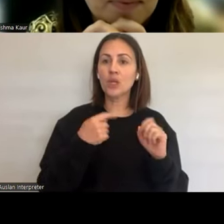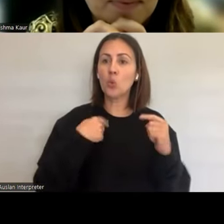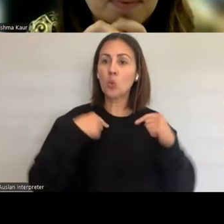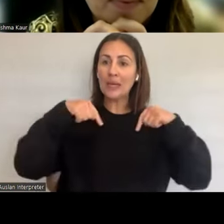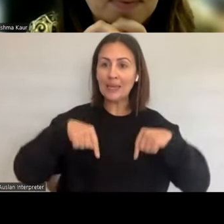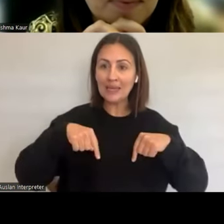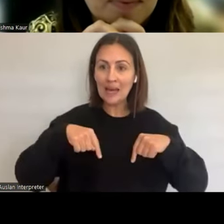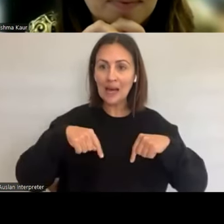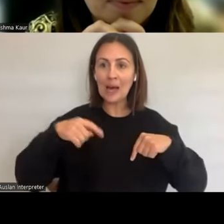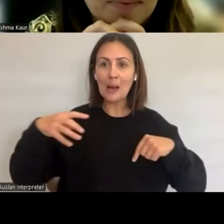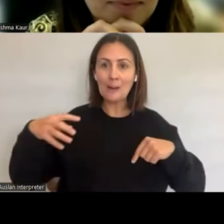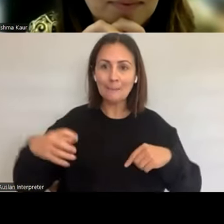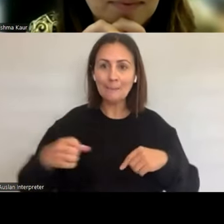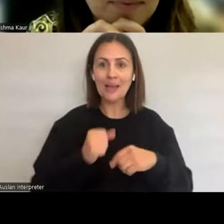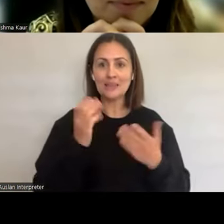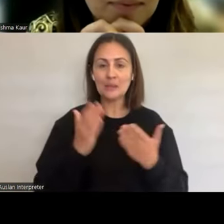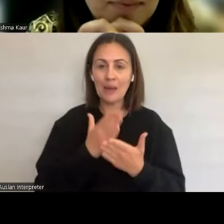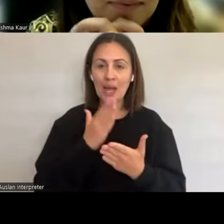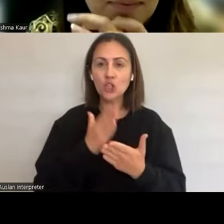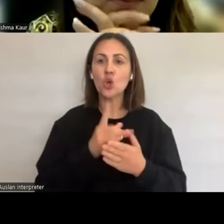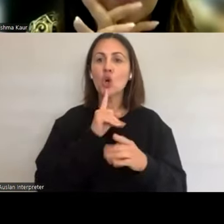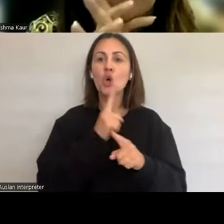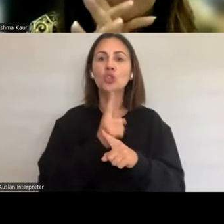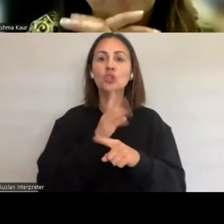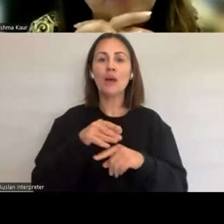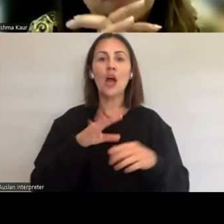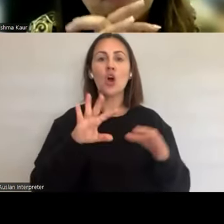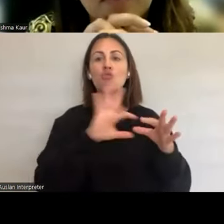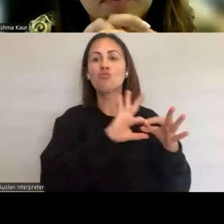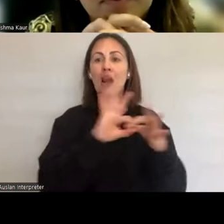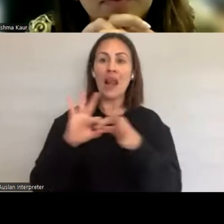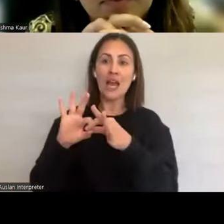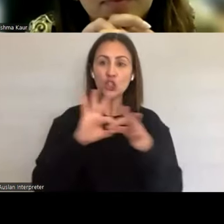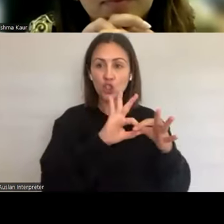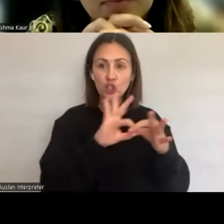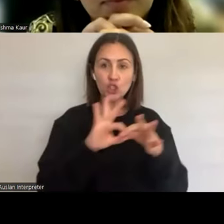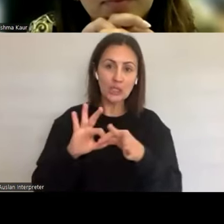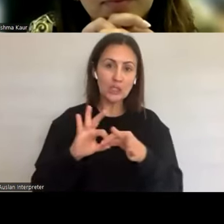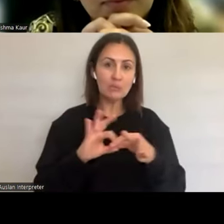violence and respectful relationships and we're seeing that coming through now with affirmative